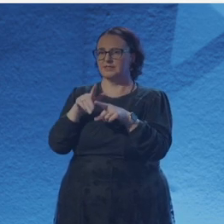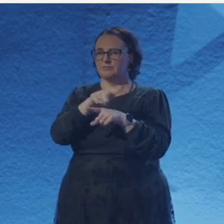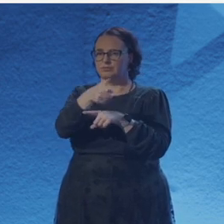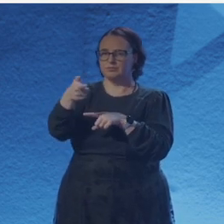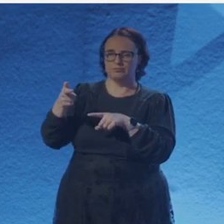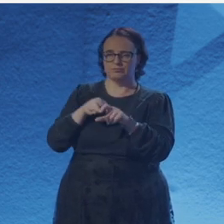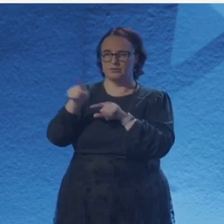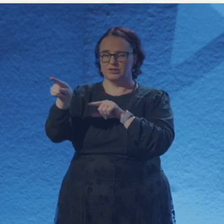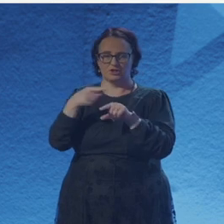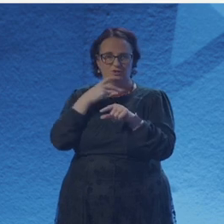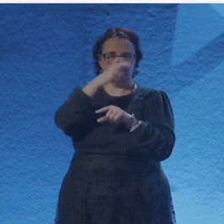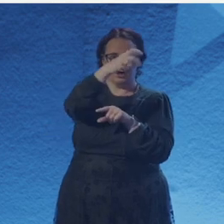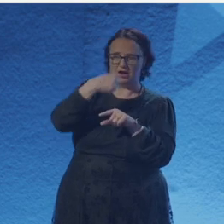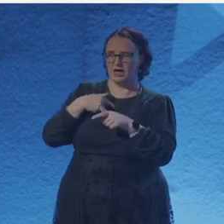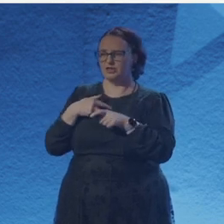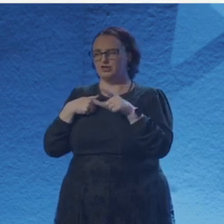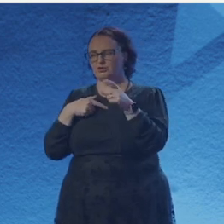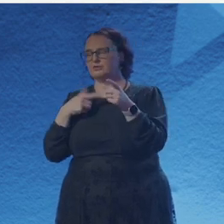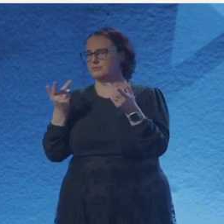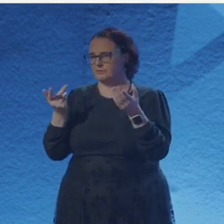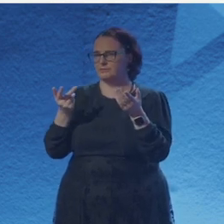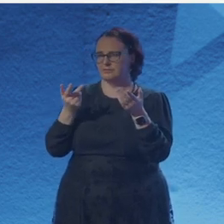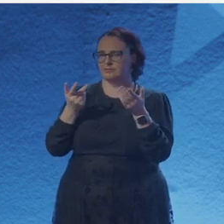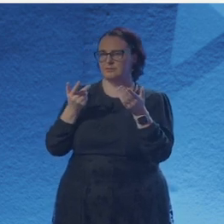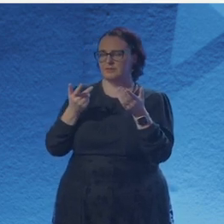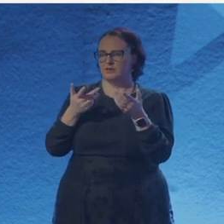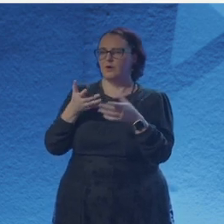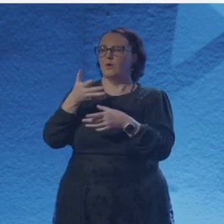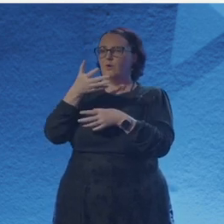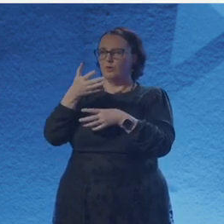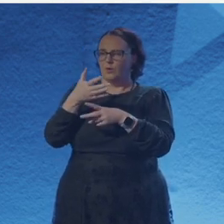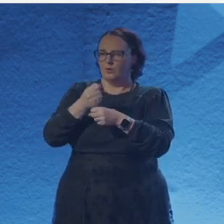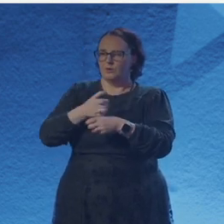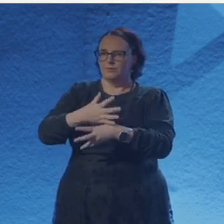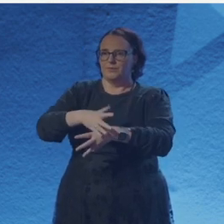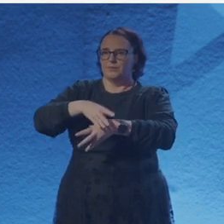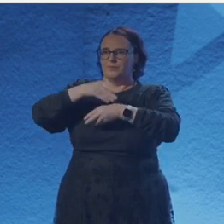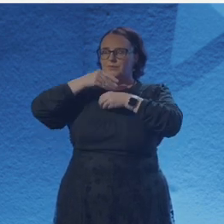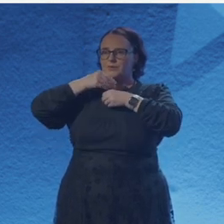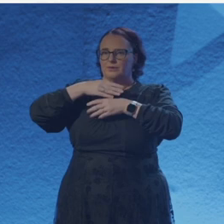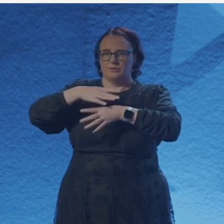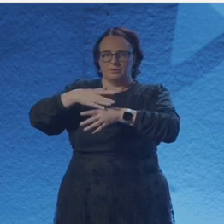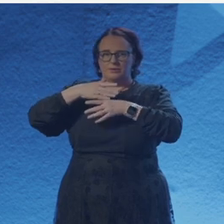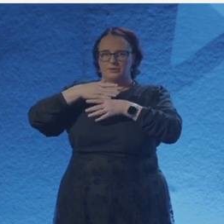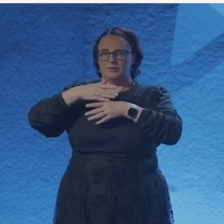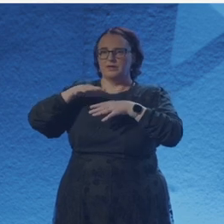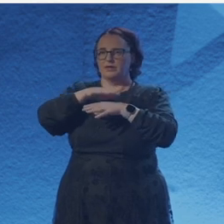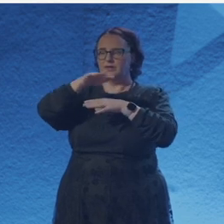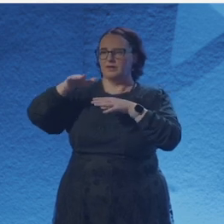I’d not see roofline, but a haze of solar gases. I'll always need this -